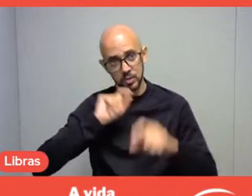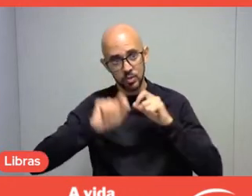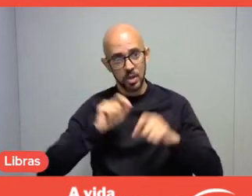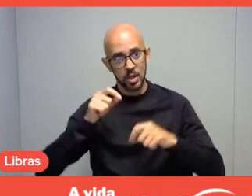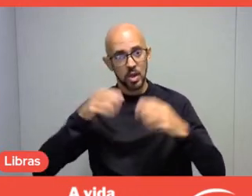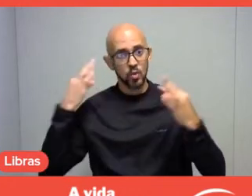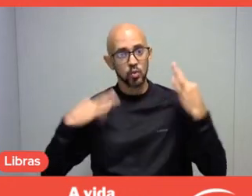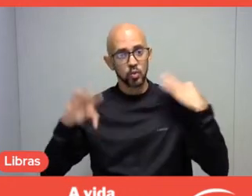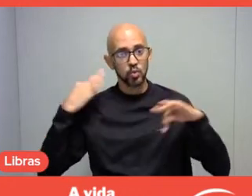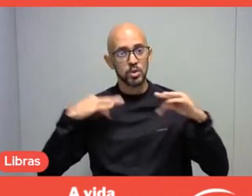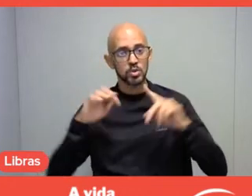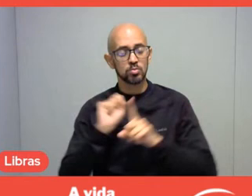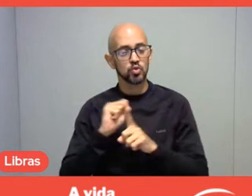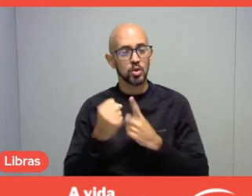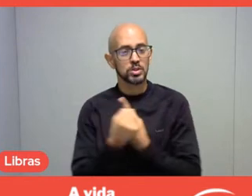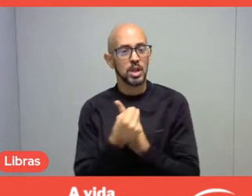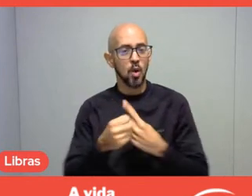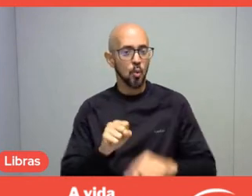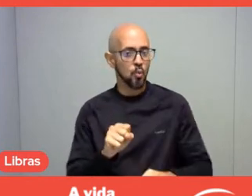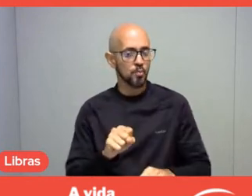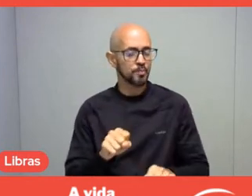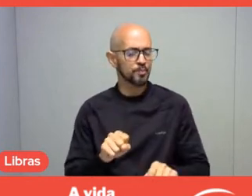Social tourism, for me,